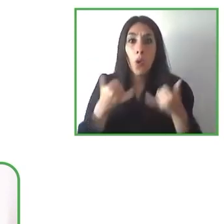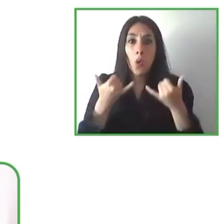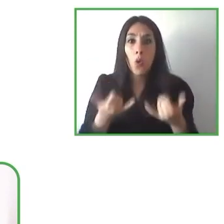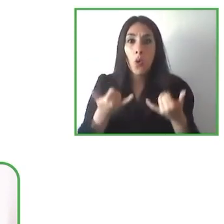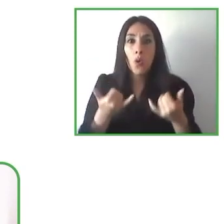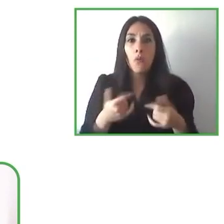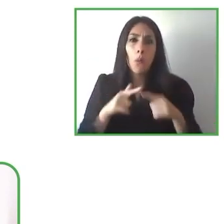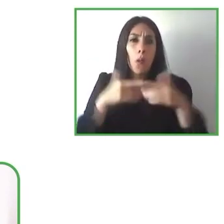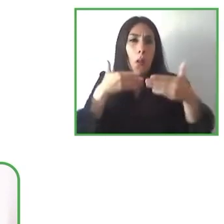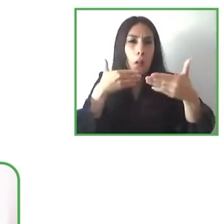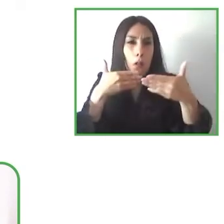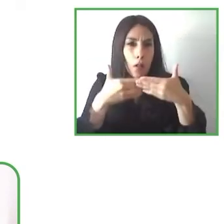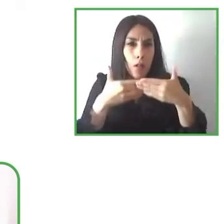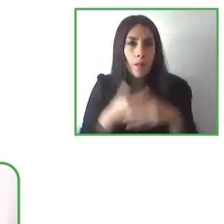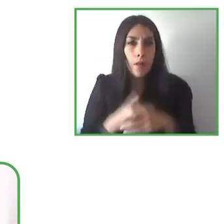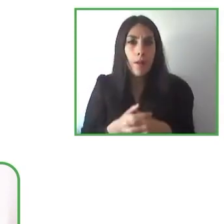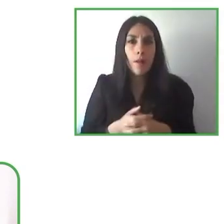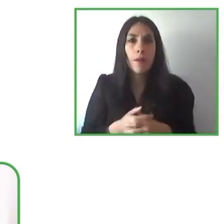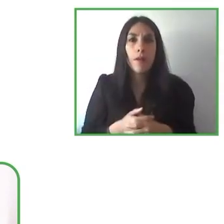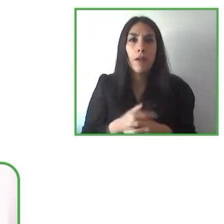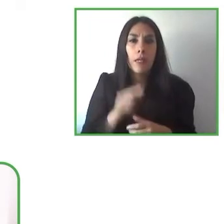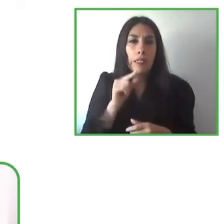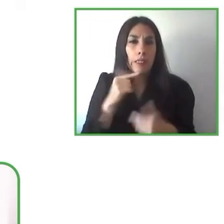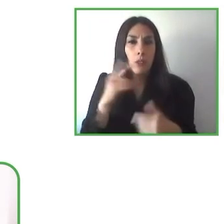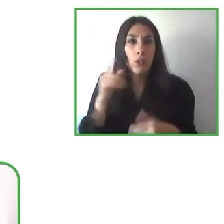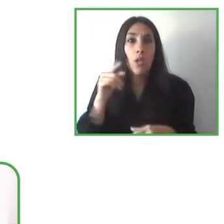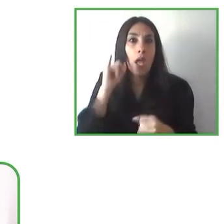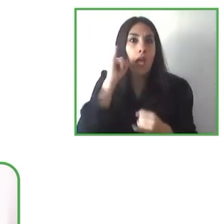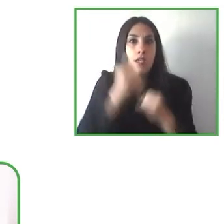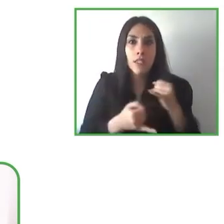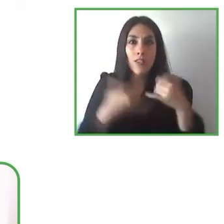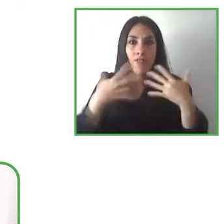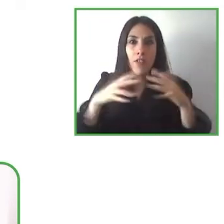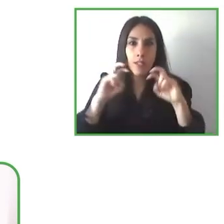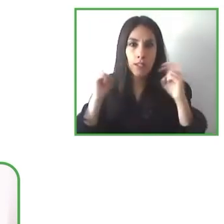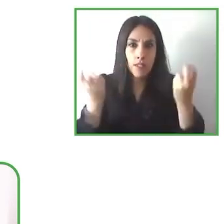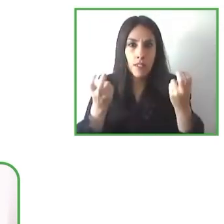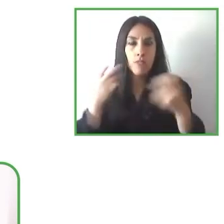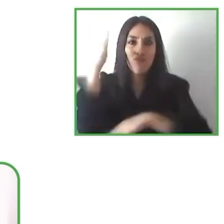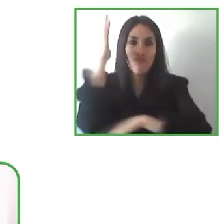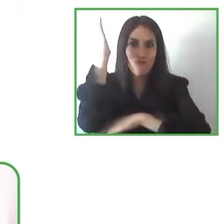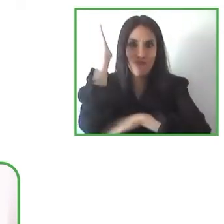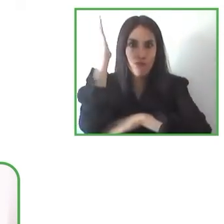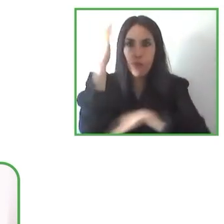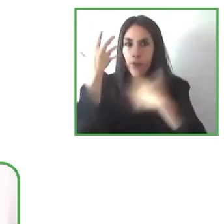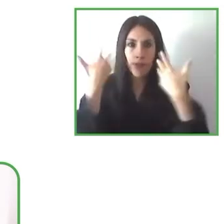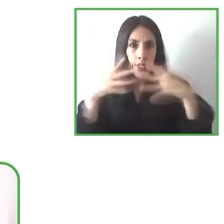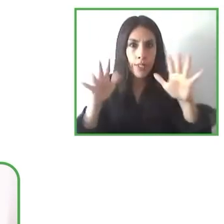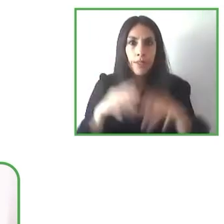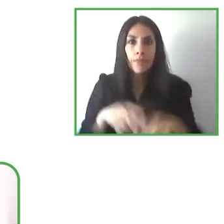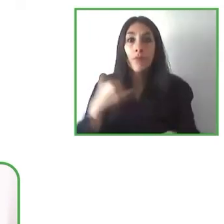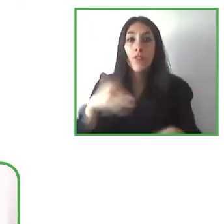going to close the session this panel. Before we finish, before we go home,